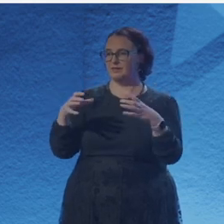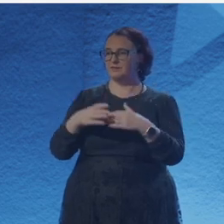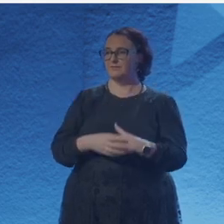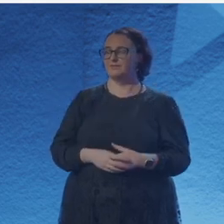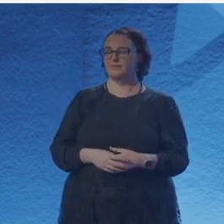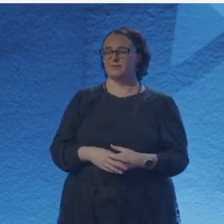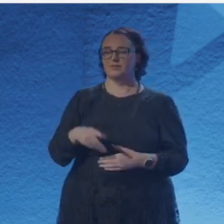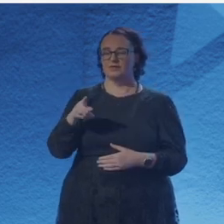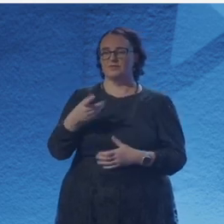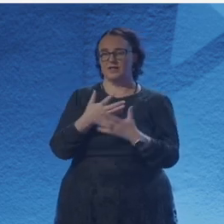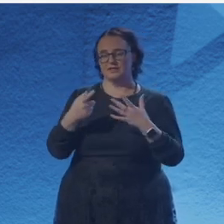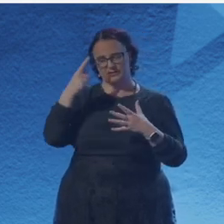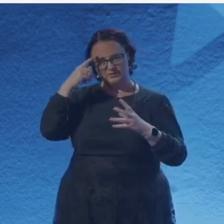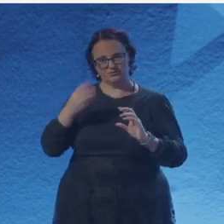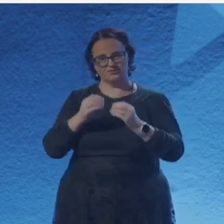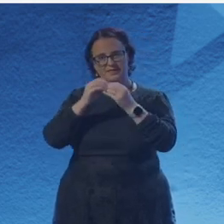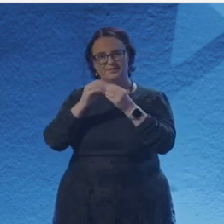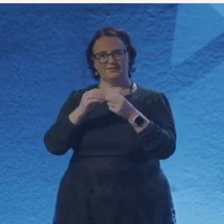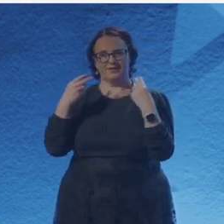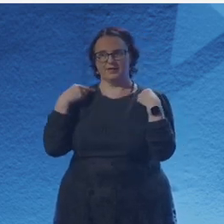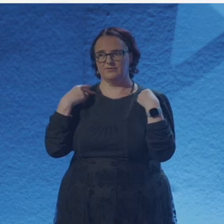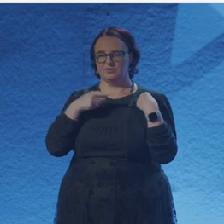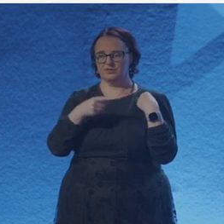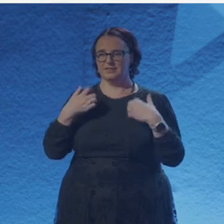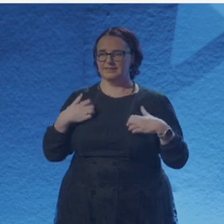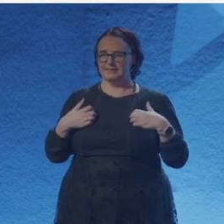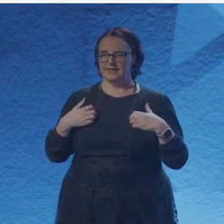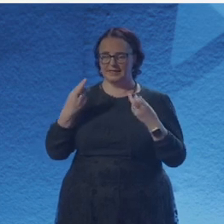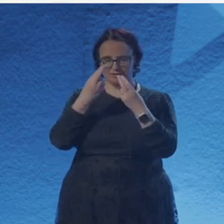and they overlap so much and often it's just it's just different ways of